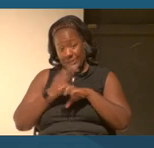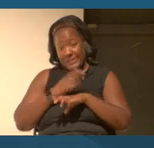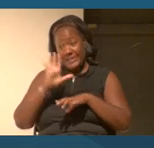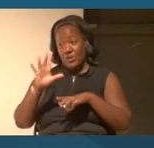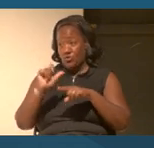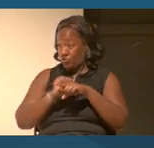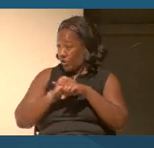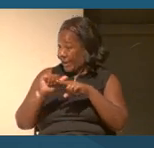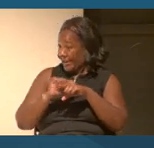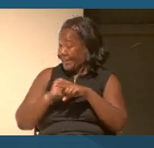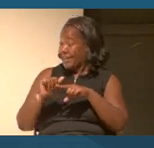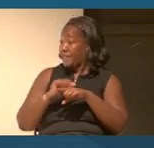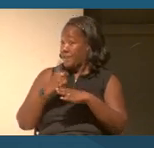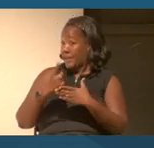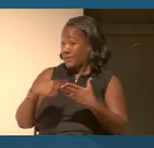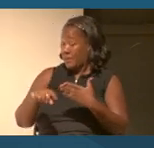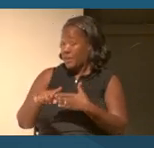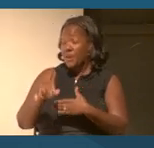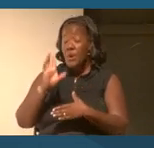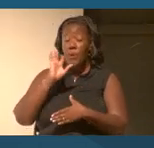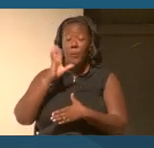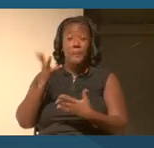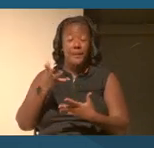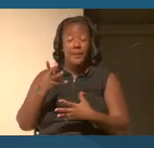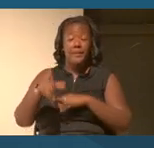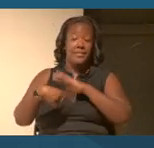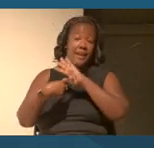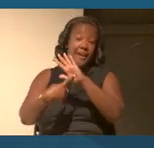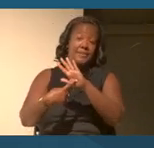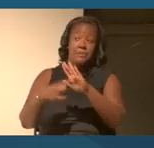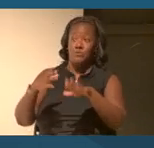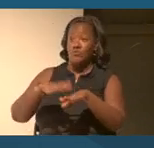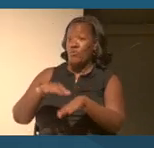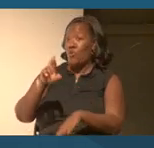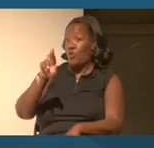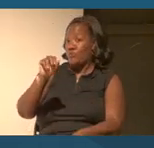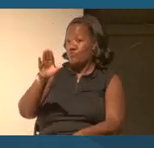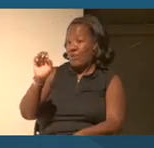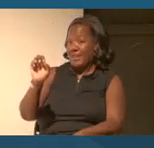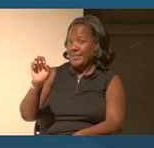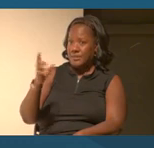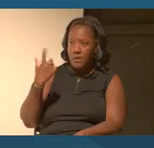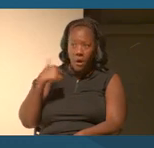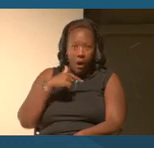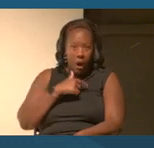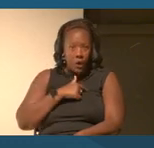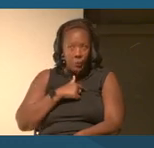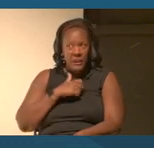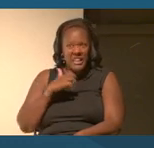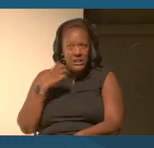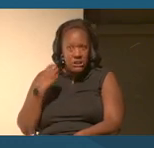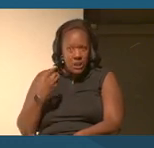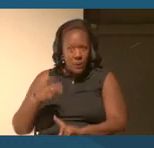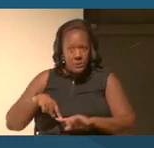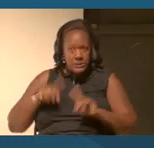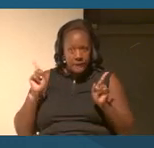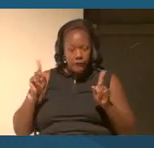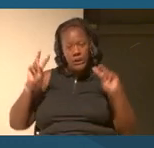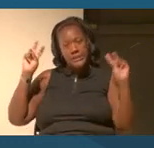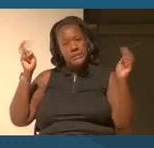next spring is the exhibition on race, are we so different? That was crafted and is still on display at the Science Museum of Minnesota.